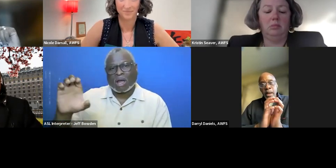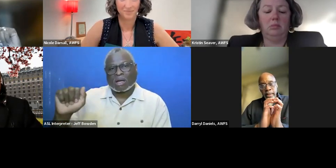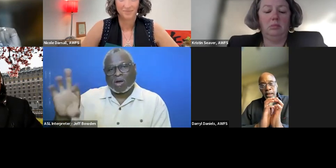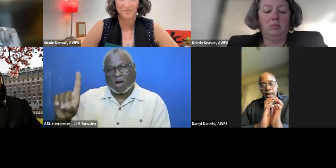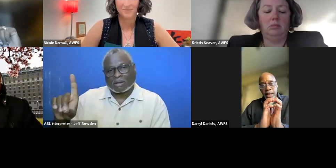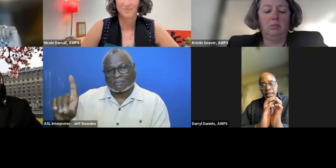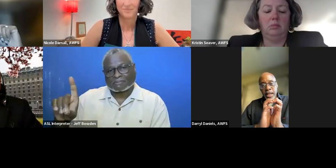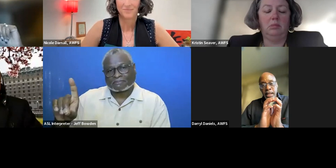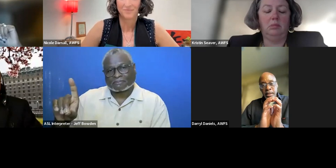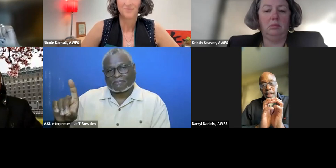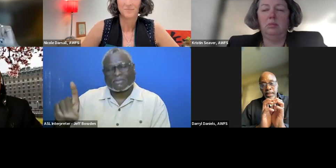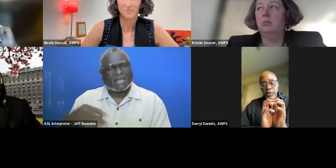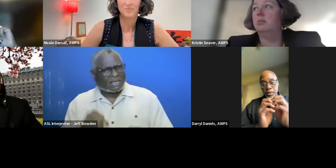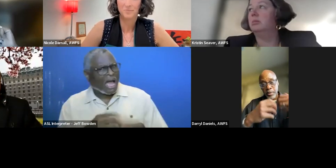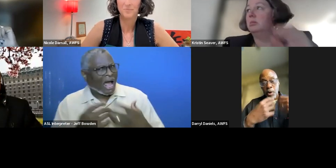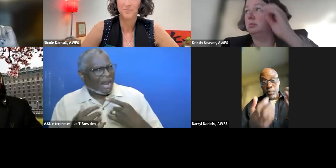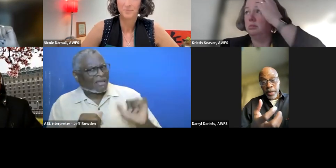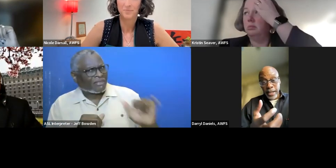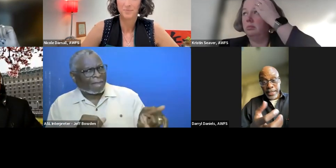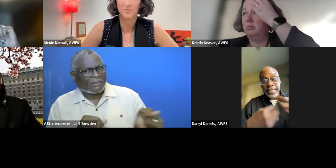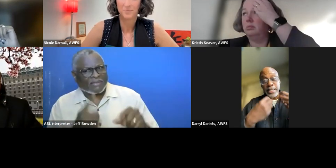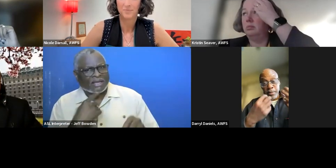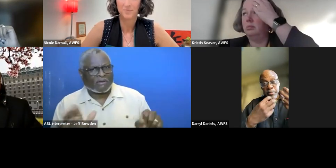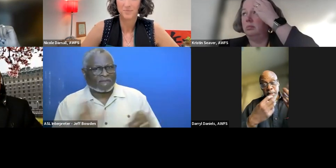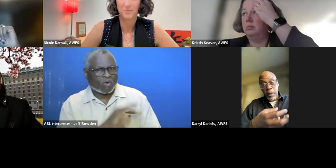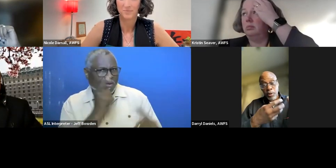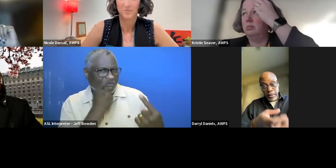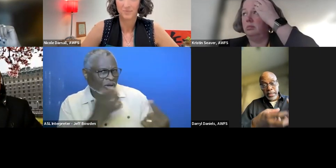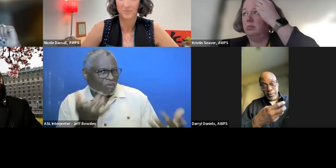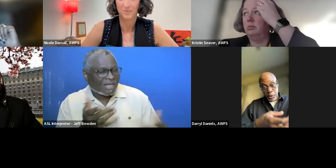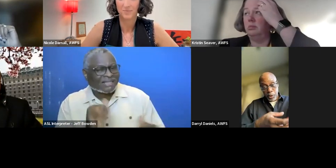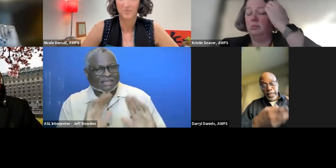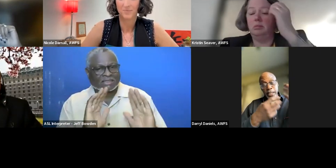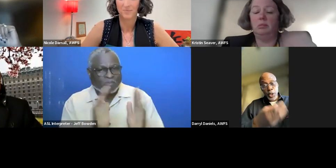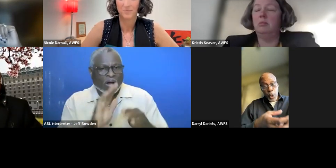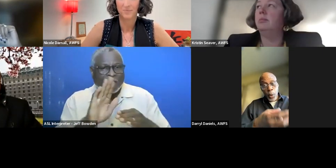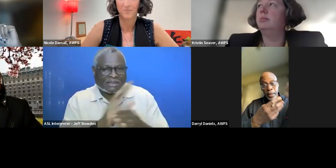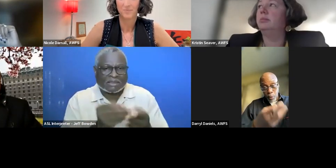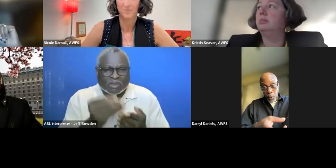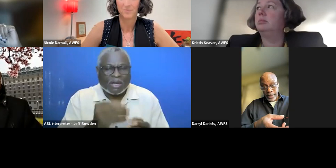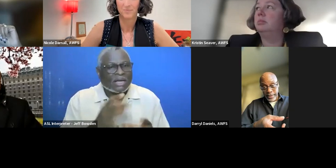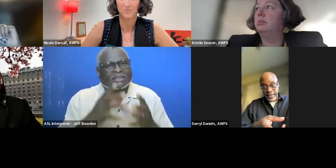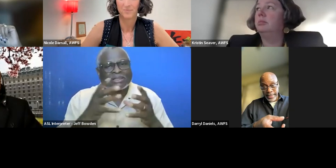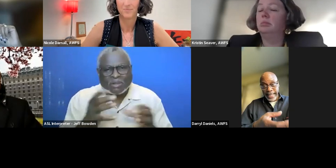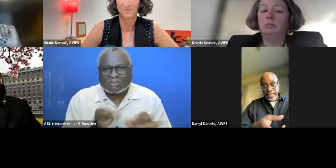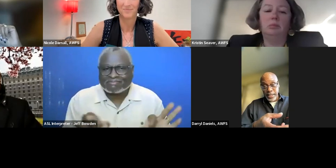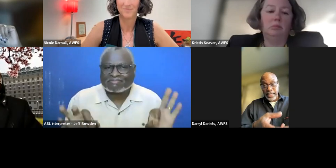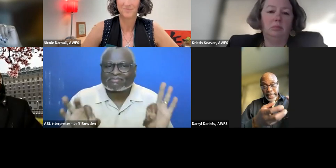I like that. The whole point is small business procurement is so important to the agency